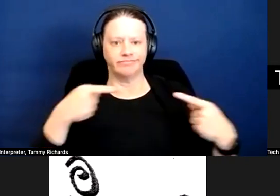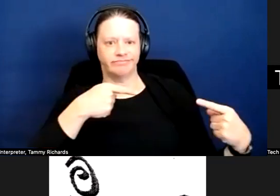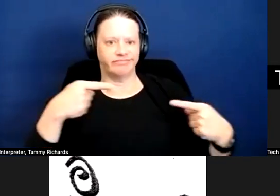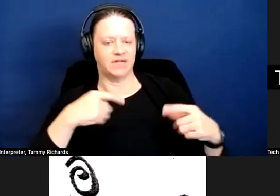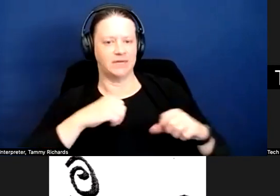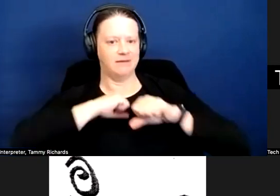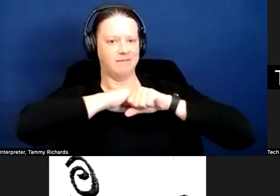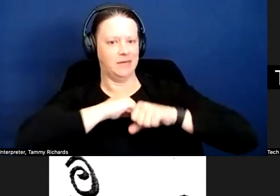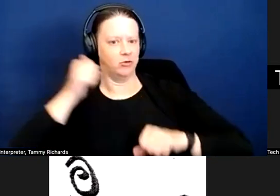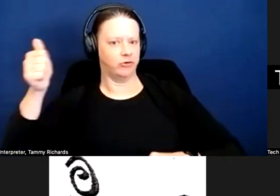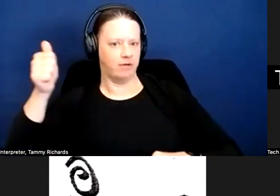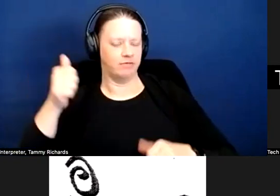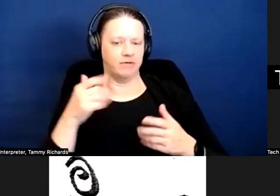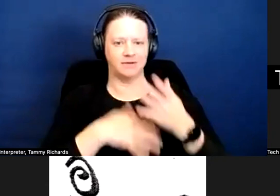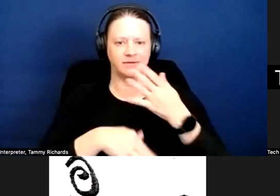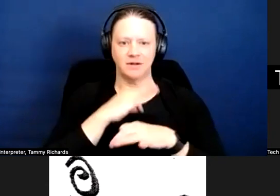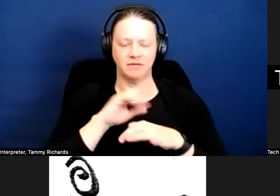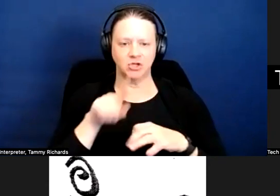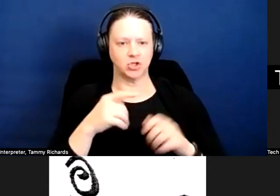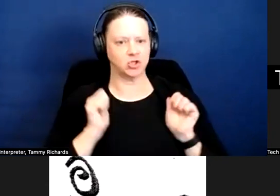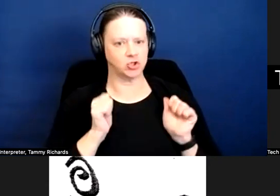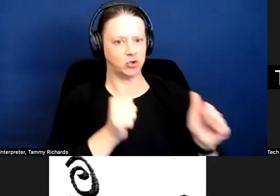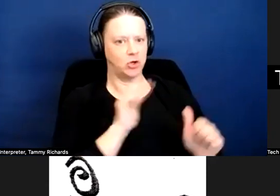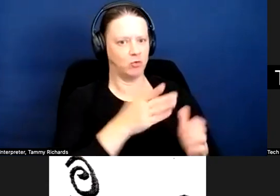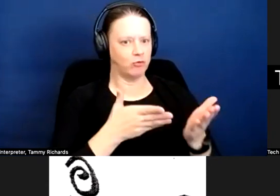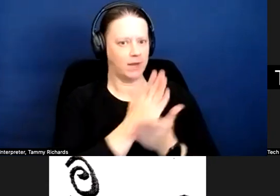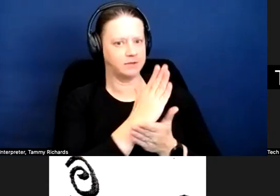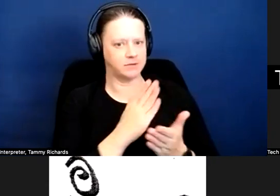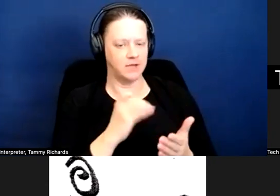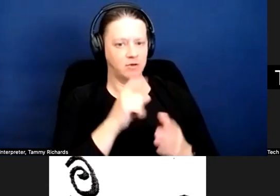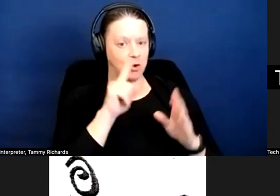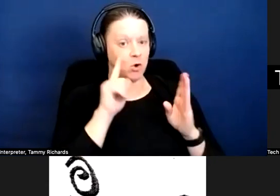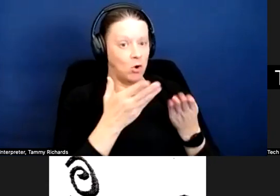yourself rather than asserting your rights, where if you were just open from the beginning.